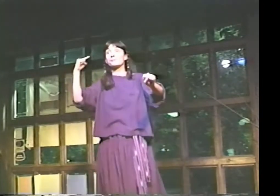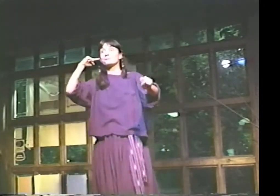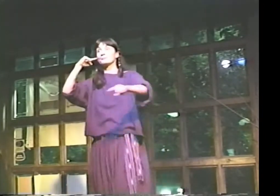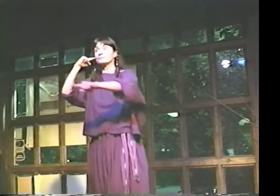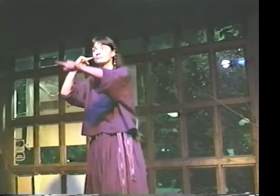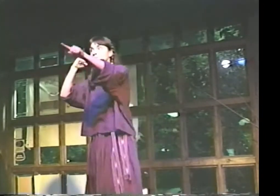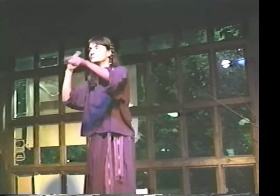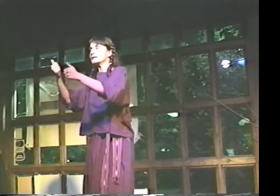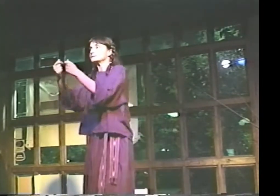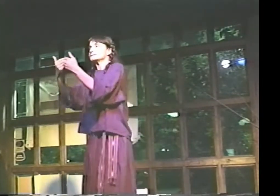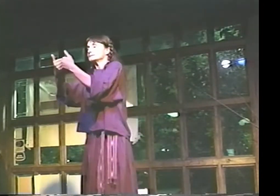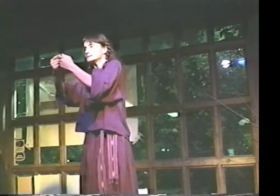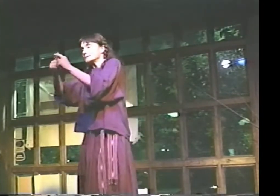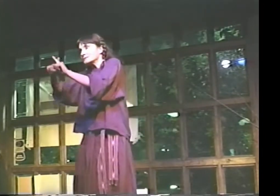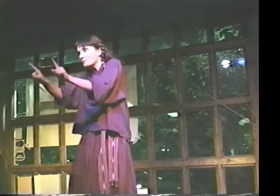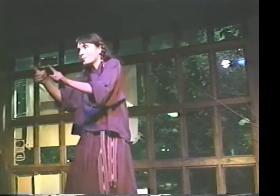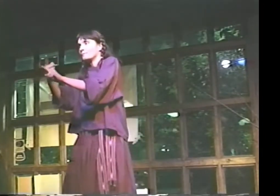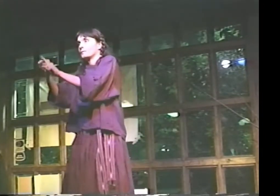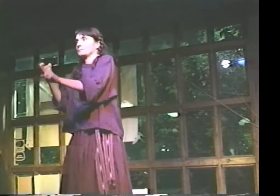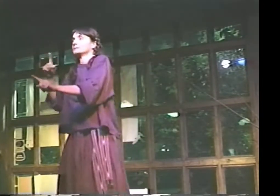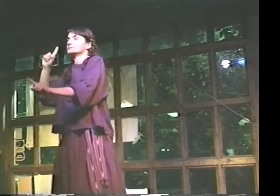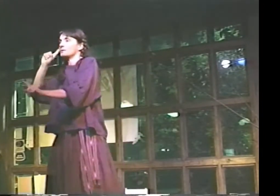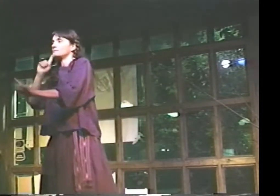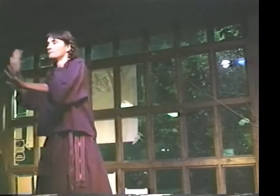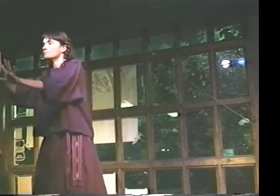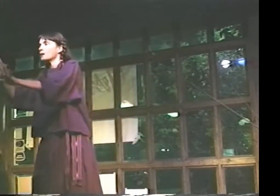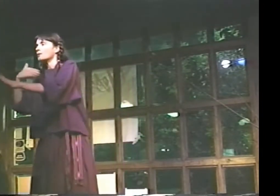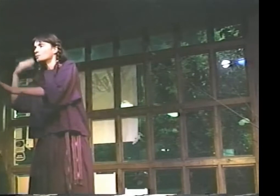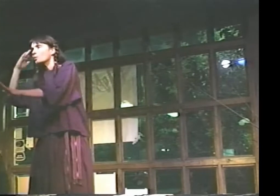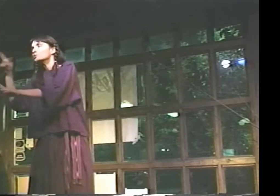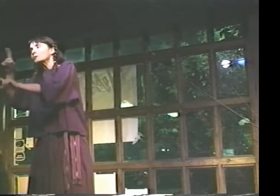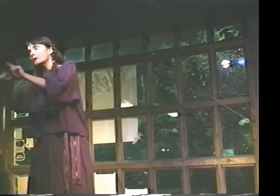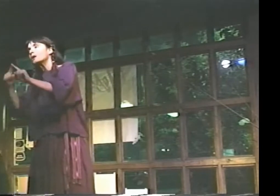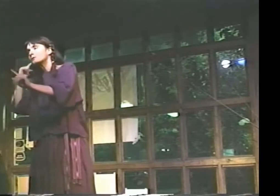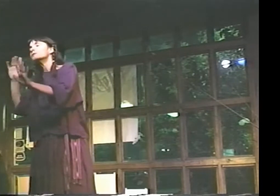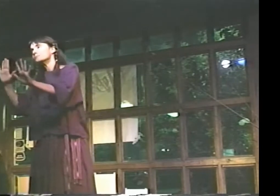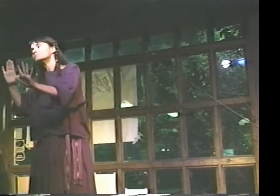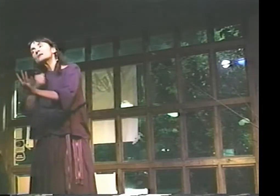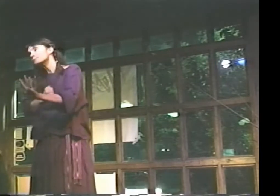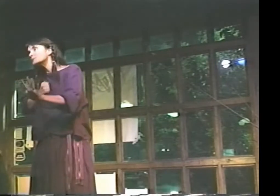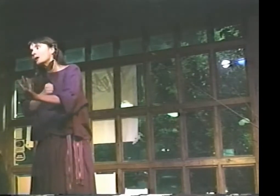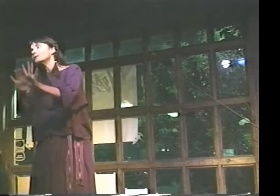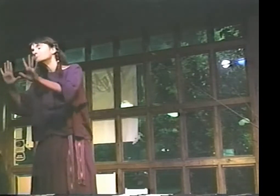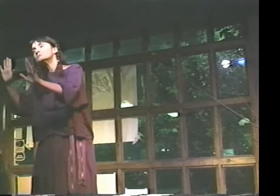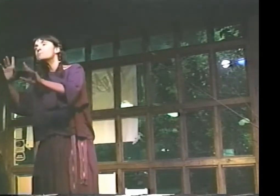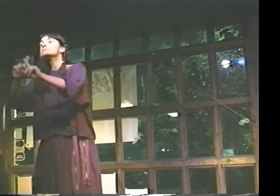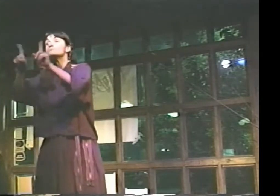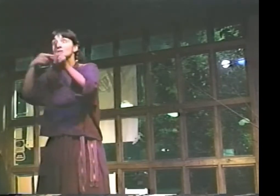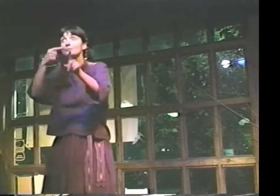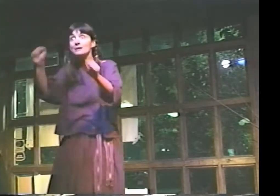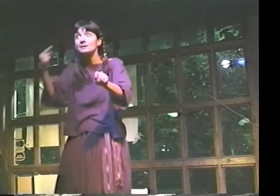CAN EVERYONE HEAR? EXCEPT FOR THE DEAF PEOPLE. 'CAUSE I ALREADY KNOW YOU CAN'T HEAR, AND I'M SORRY ABOUT THAT.